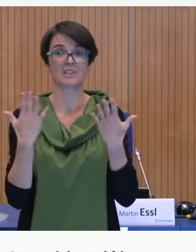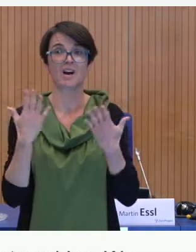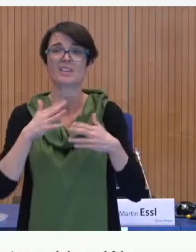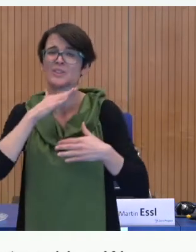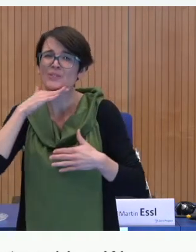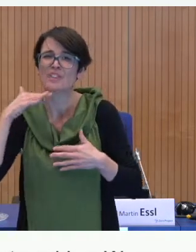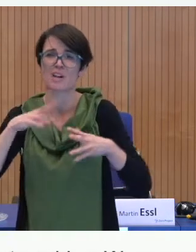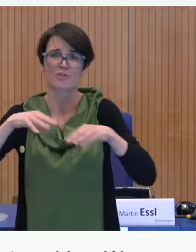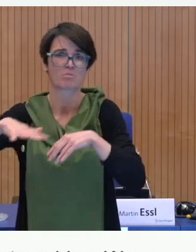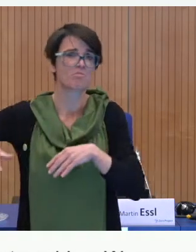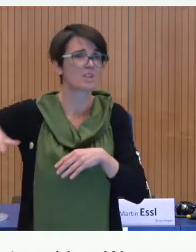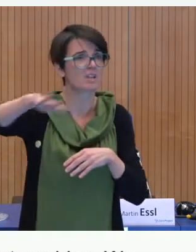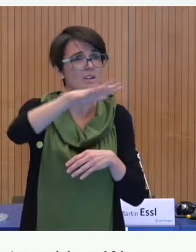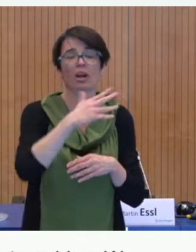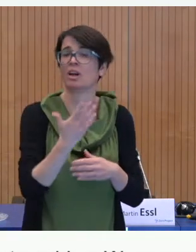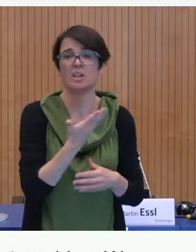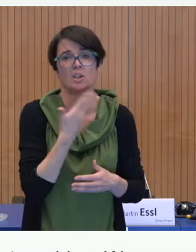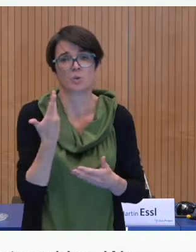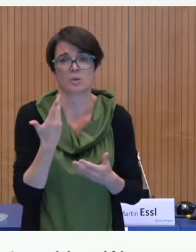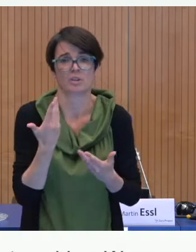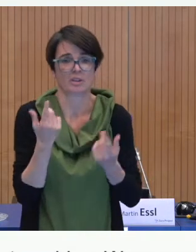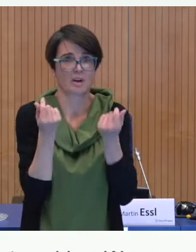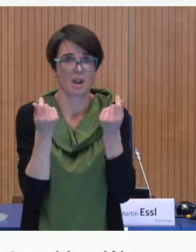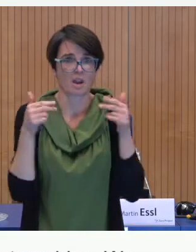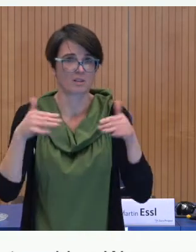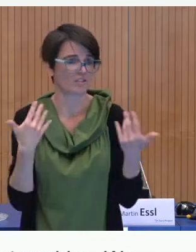sponsorship to finance courses or our learning materials, and